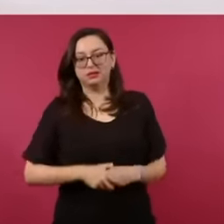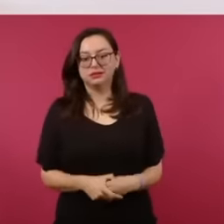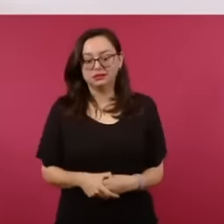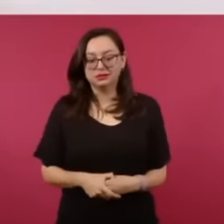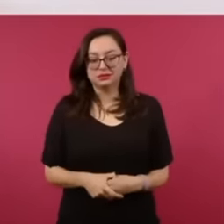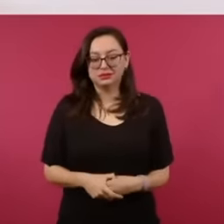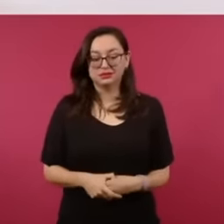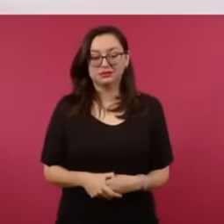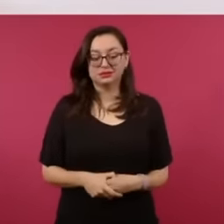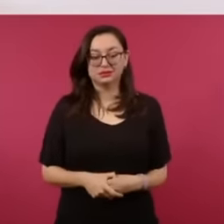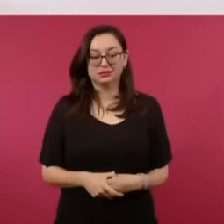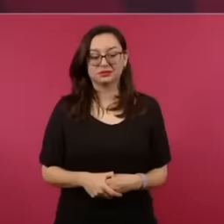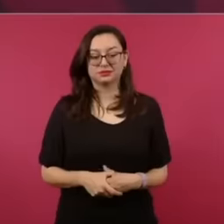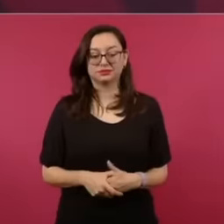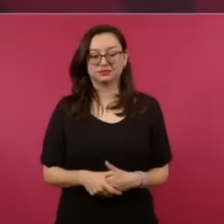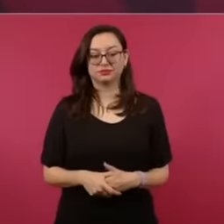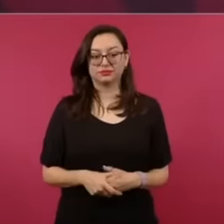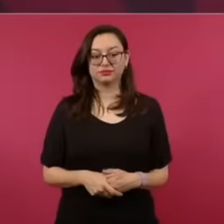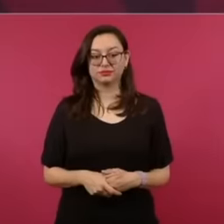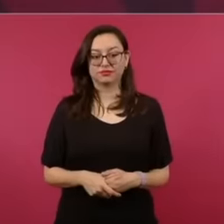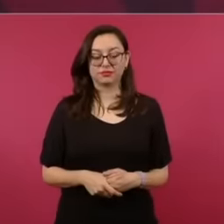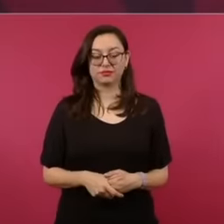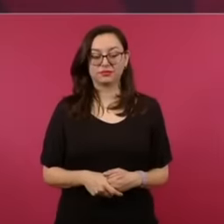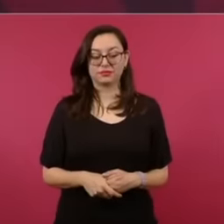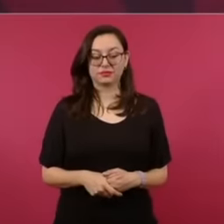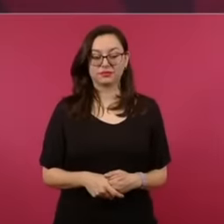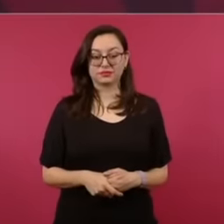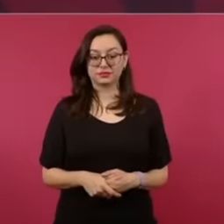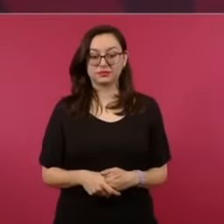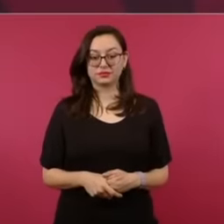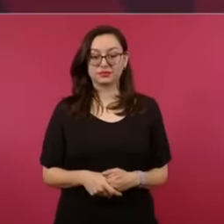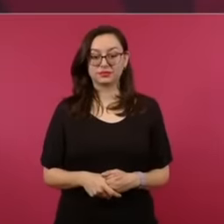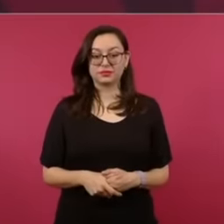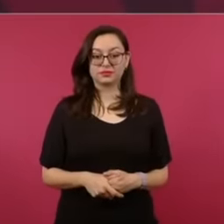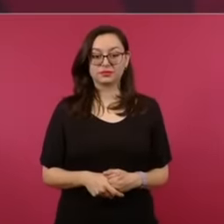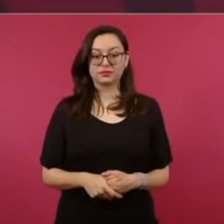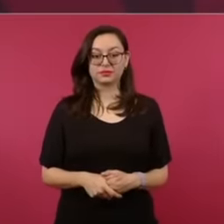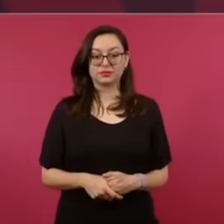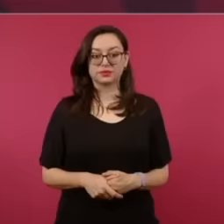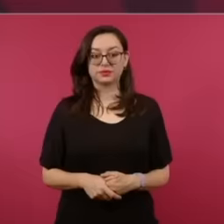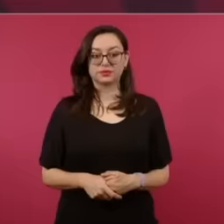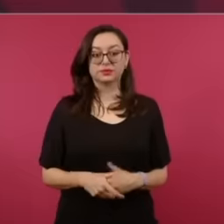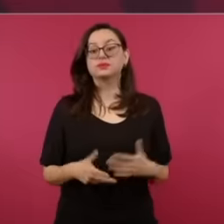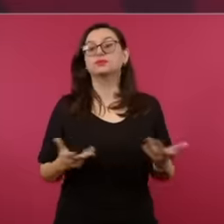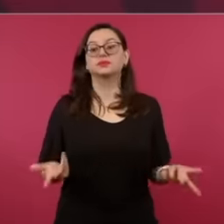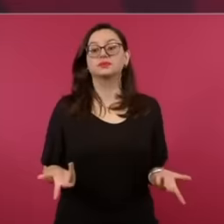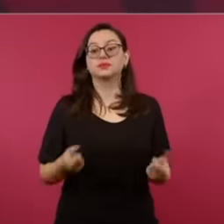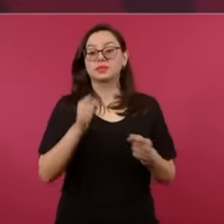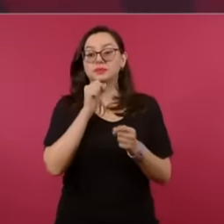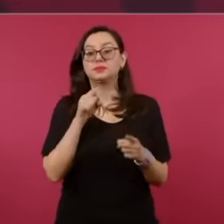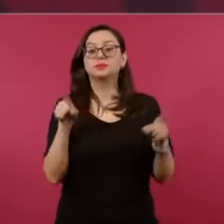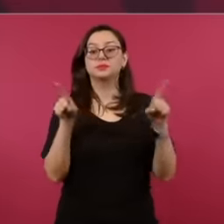that he said and repeated a thousand times that the people